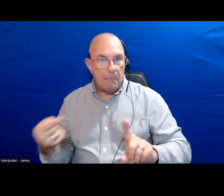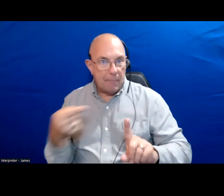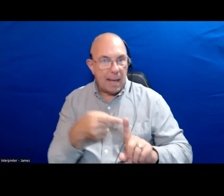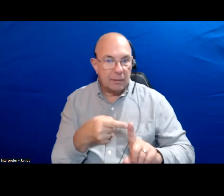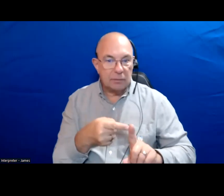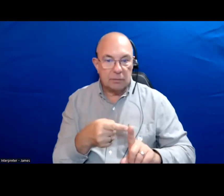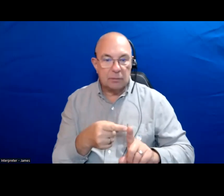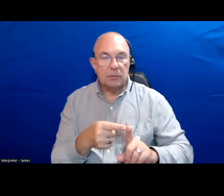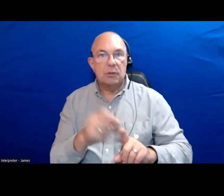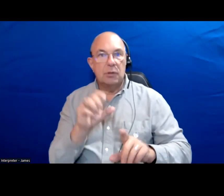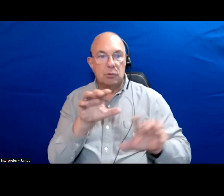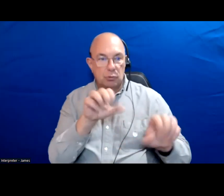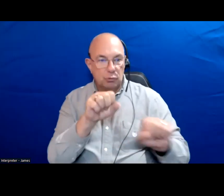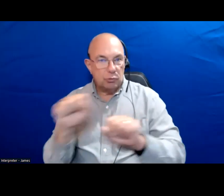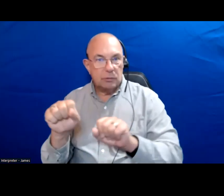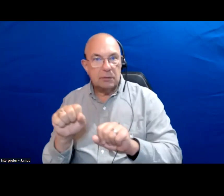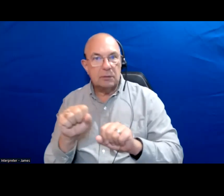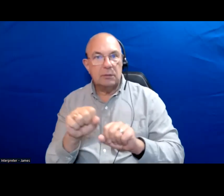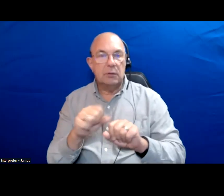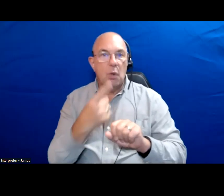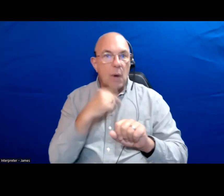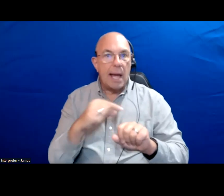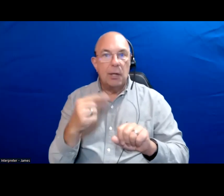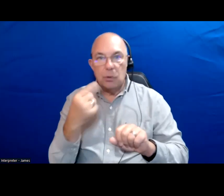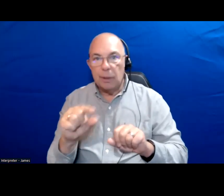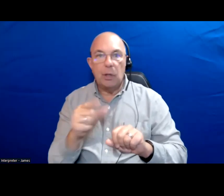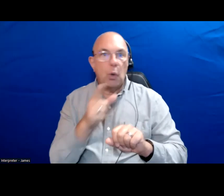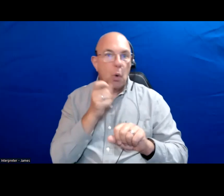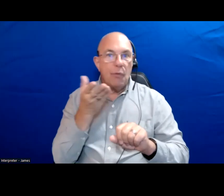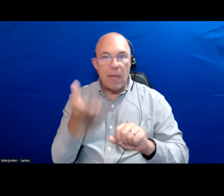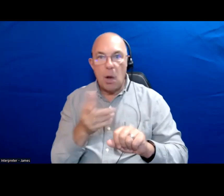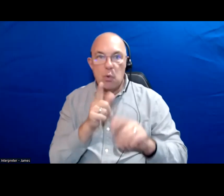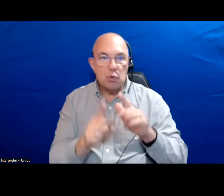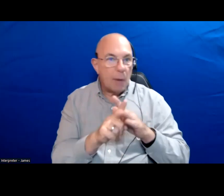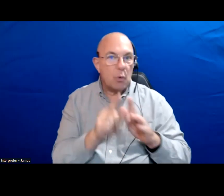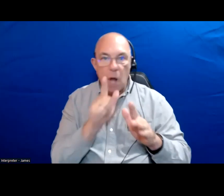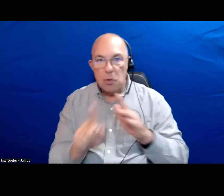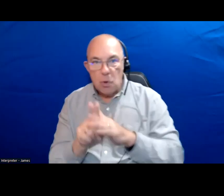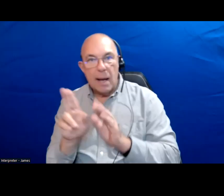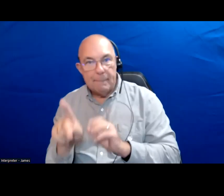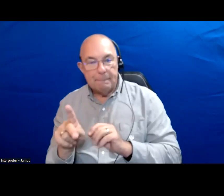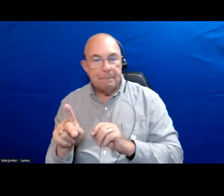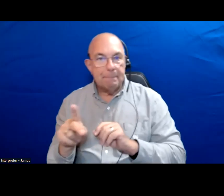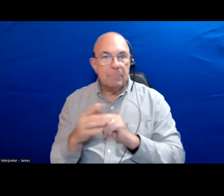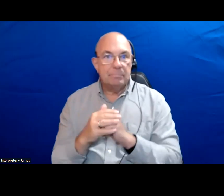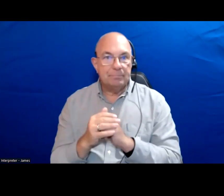Who was there who wasn't and also former counselors.